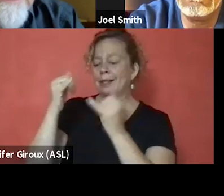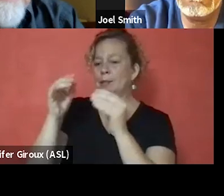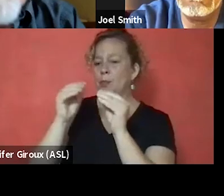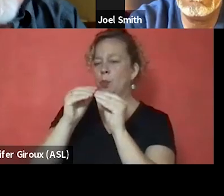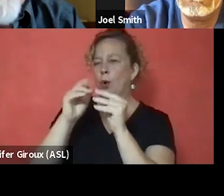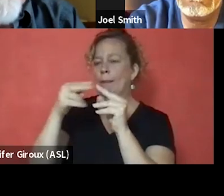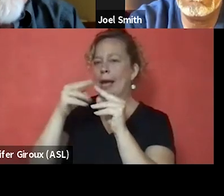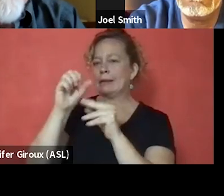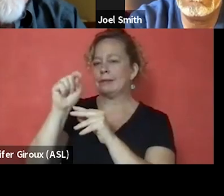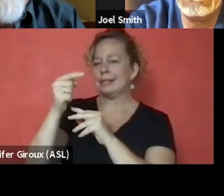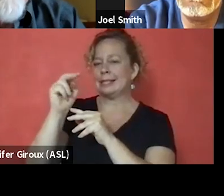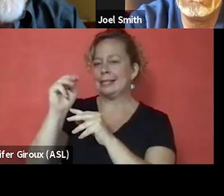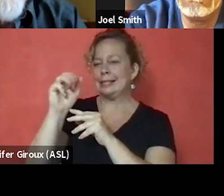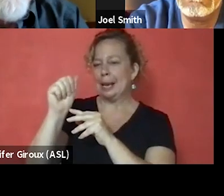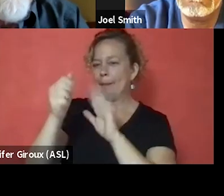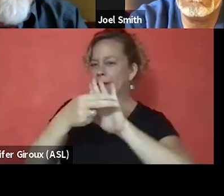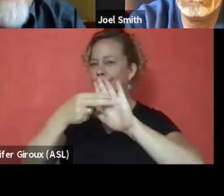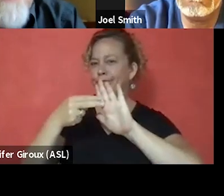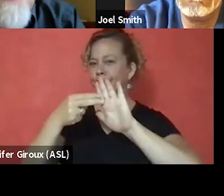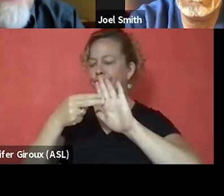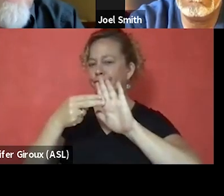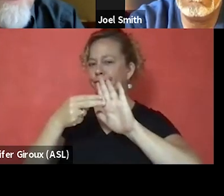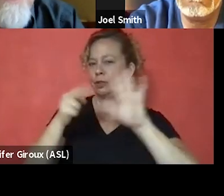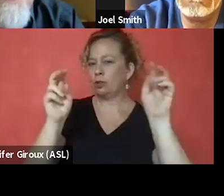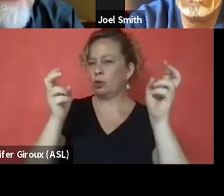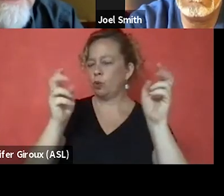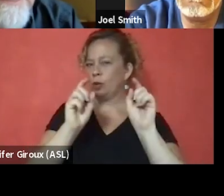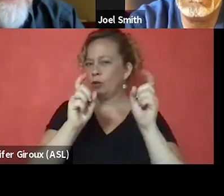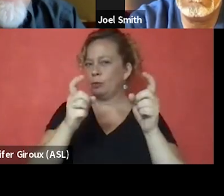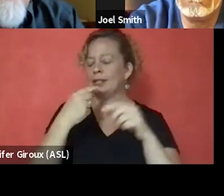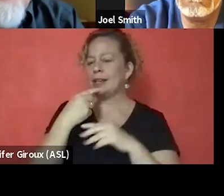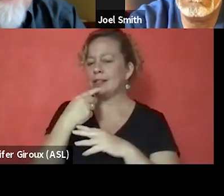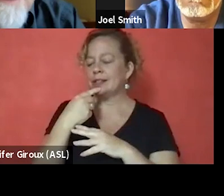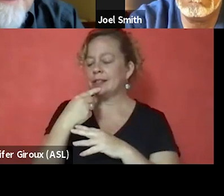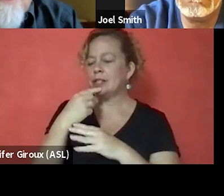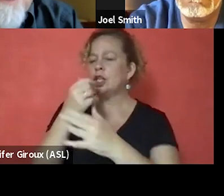in the toolbox, there's a quote attributed to you, and you say, "Drugs didn't kill me.